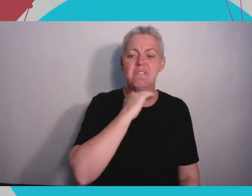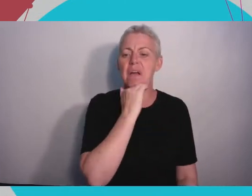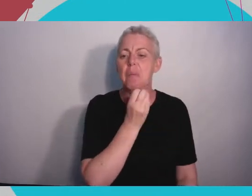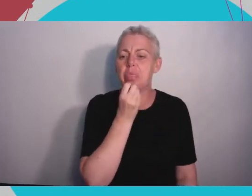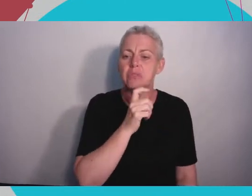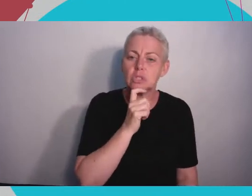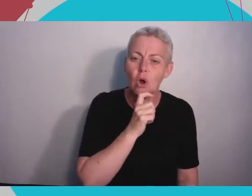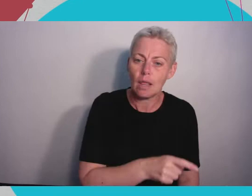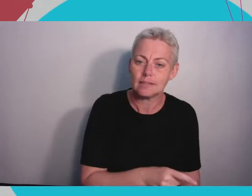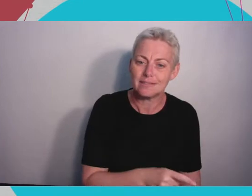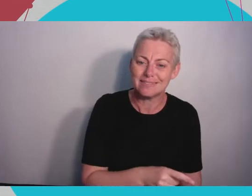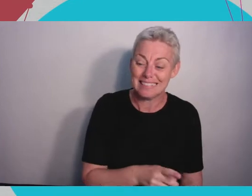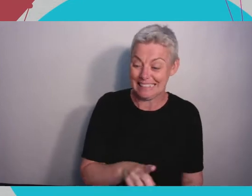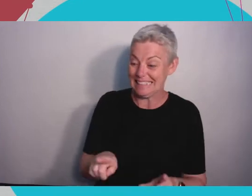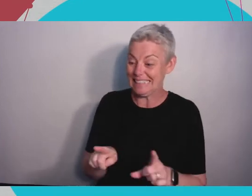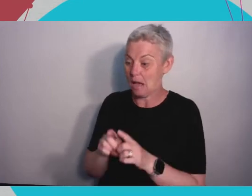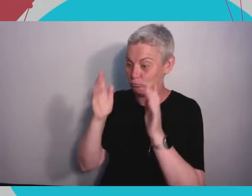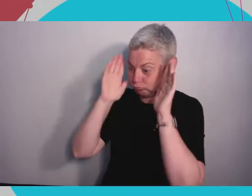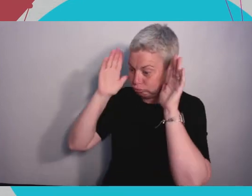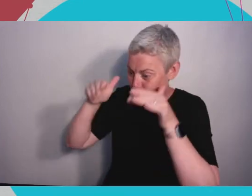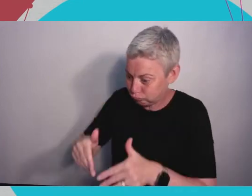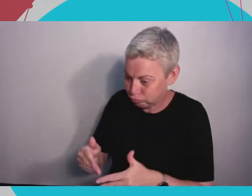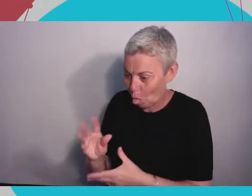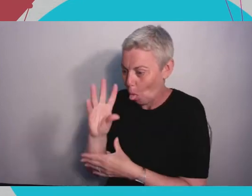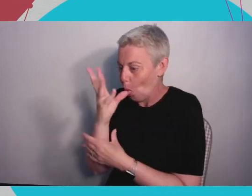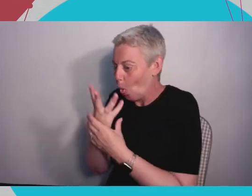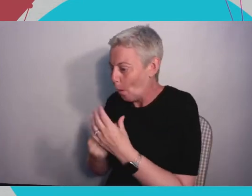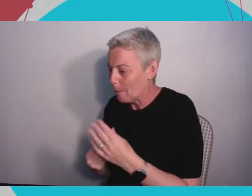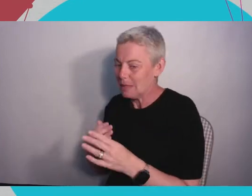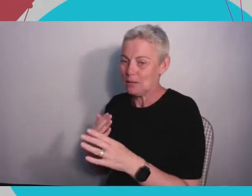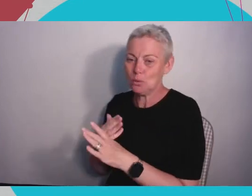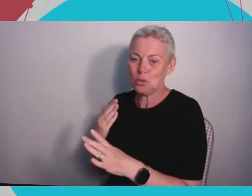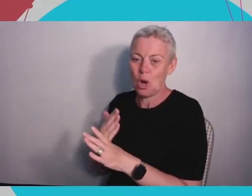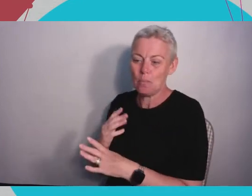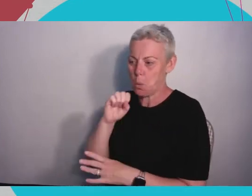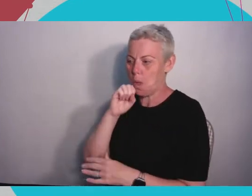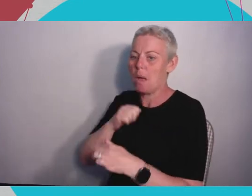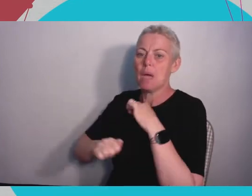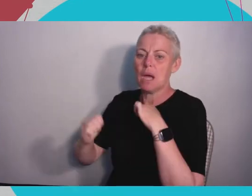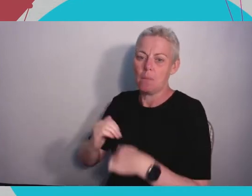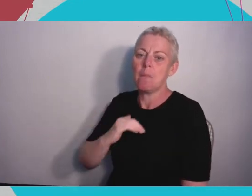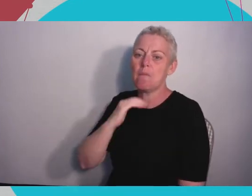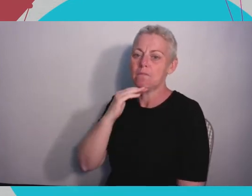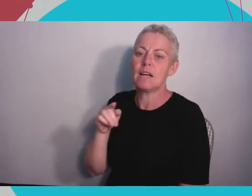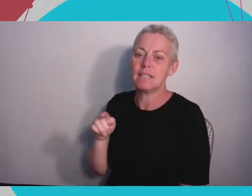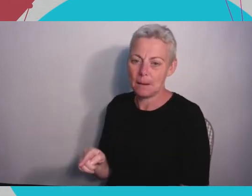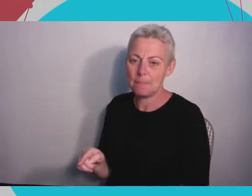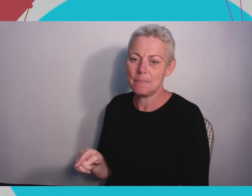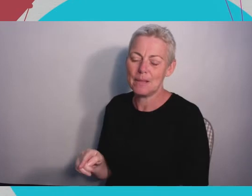a balance it's all of the kind of simple obvious things of like eating healthily, doing exercise,